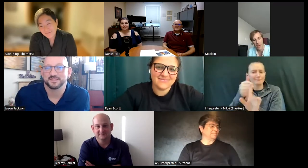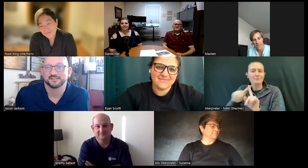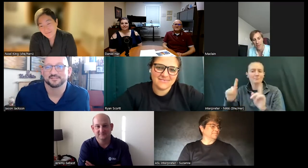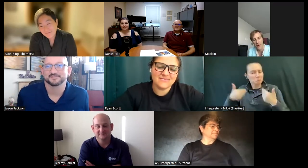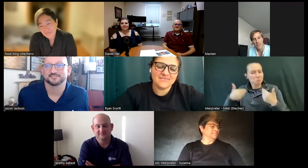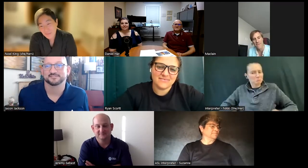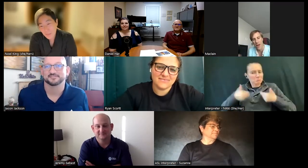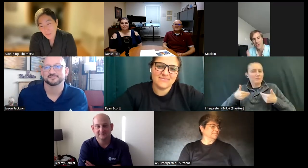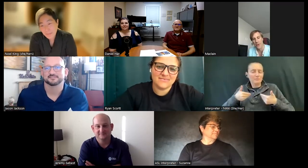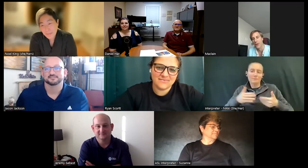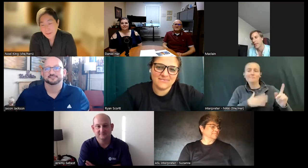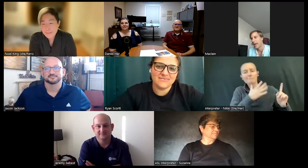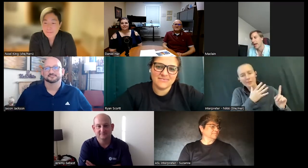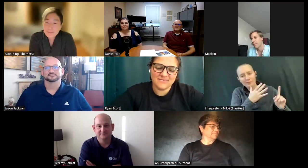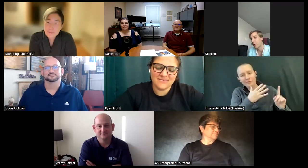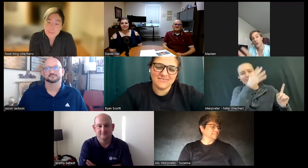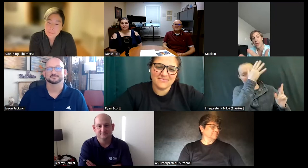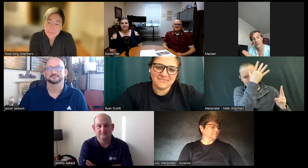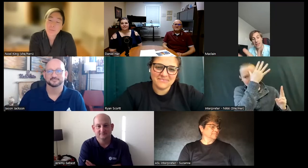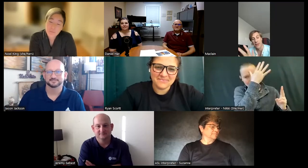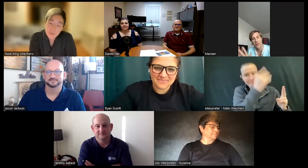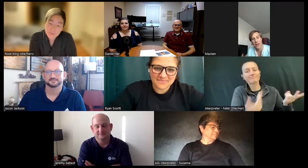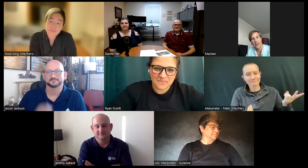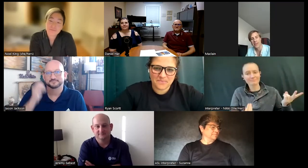to my mother and my father um those are not together they they